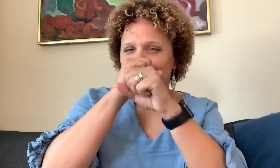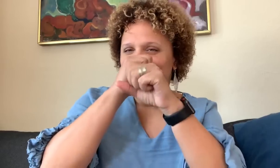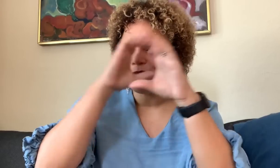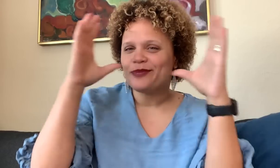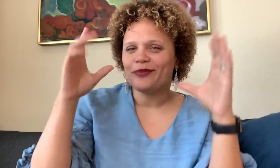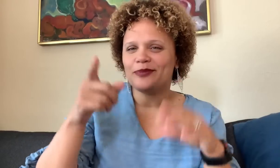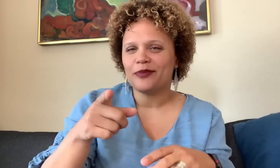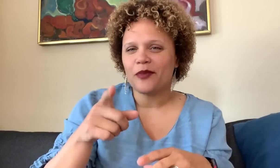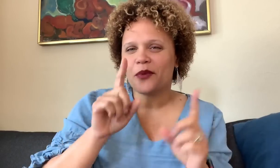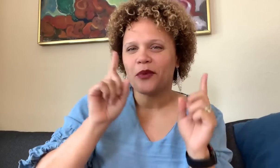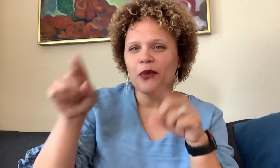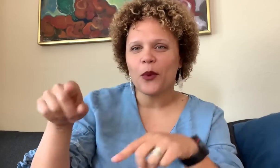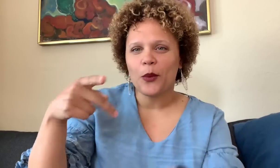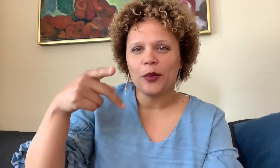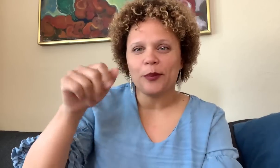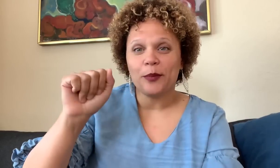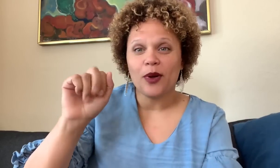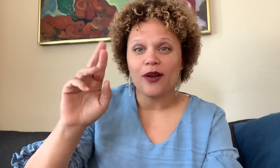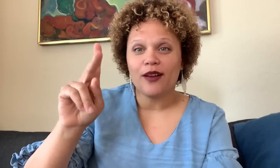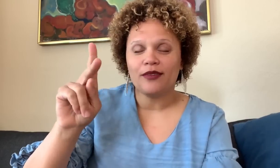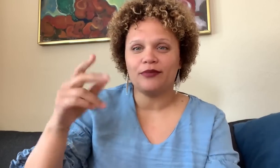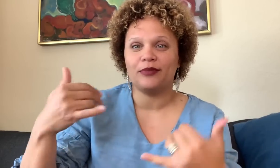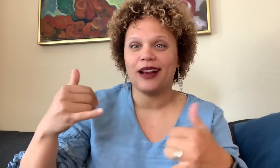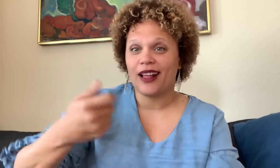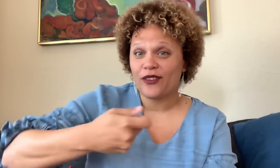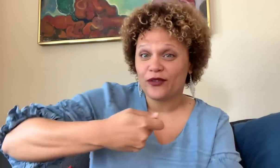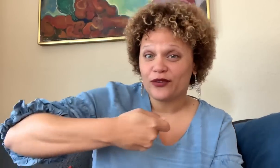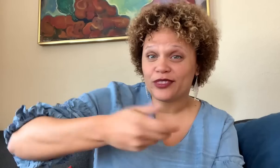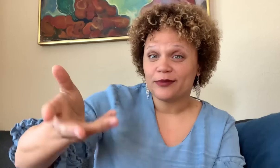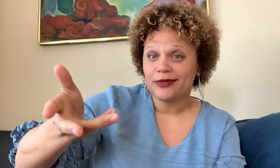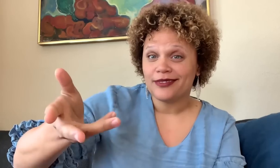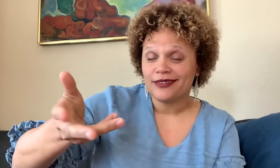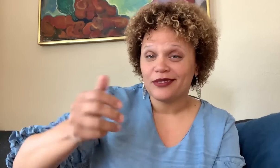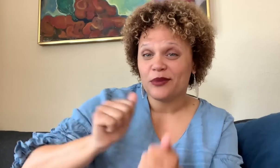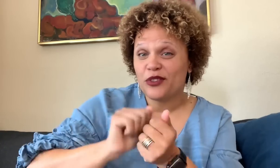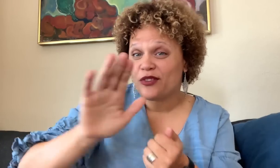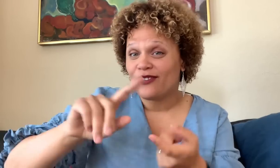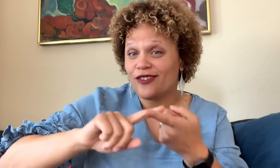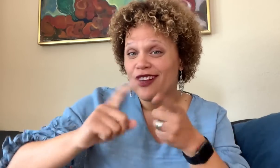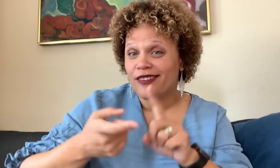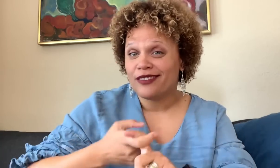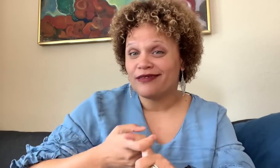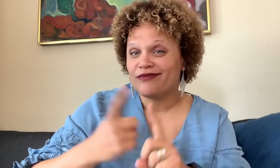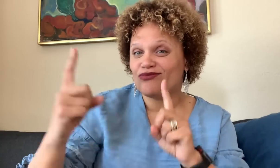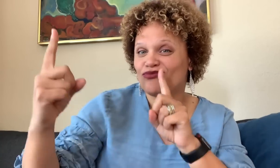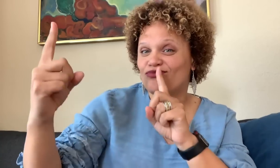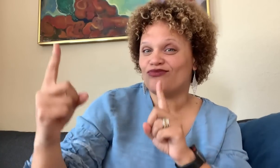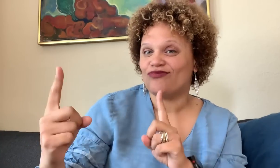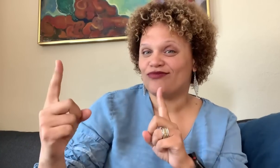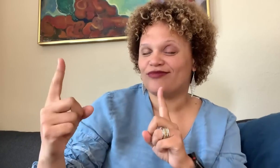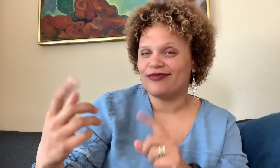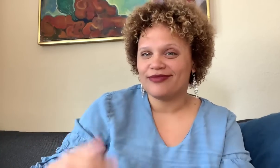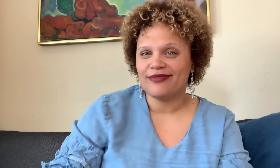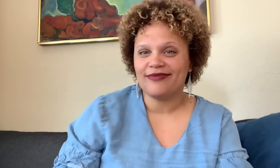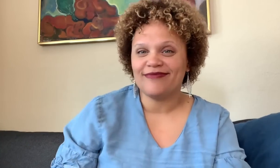Imagine going to the park and playing frisbee with your friend. You stand at some distance from each other.